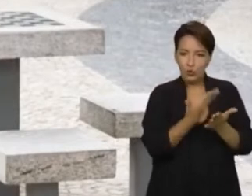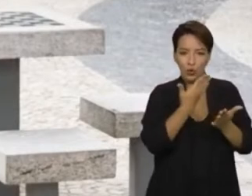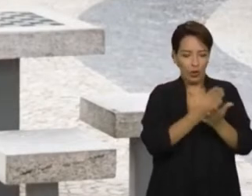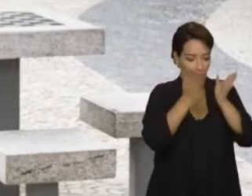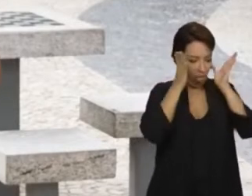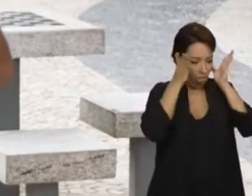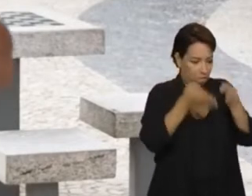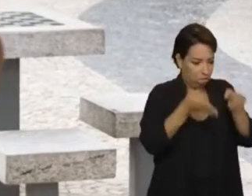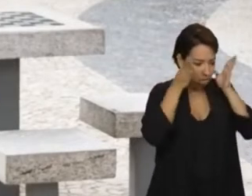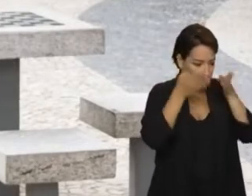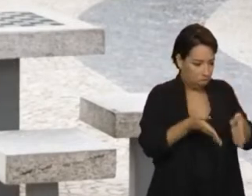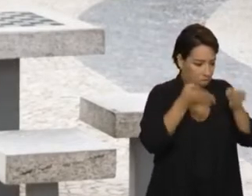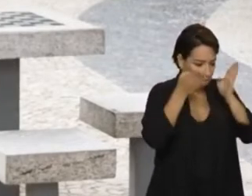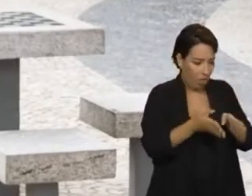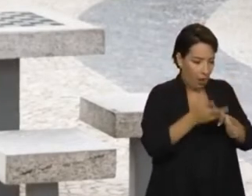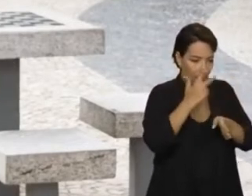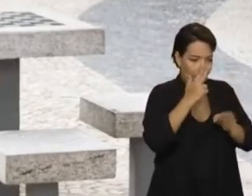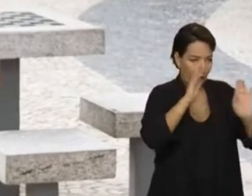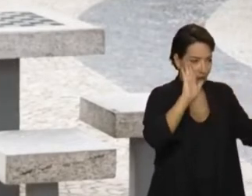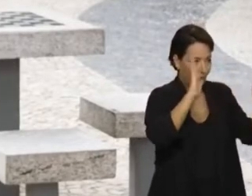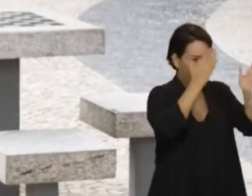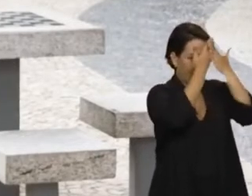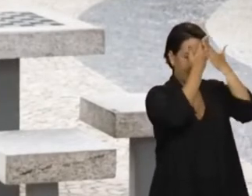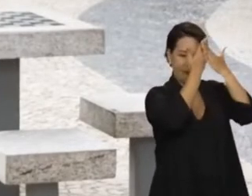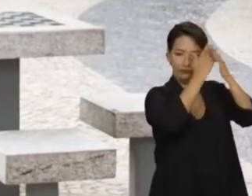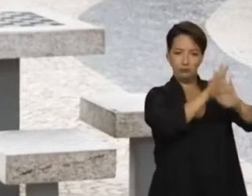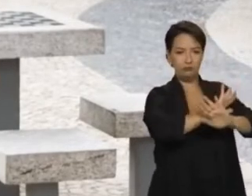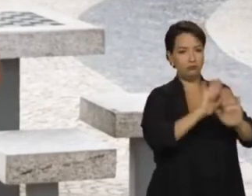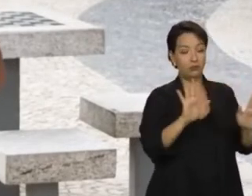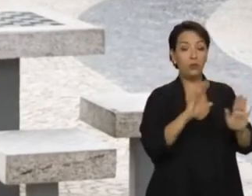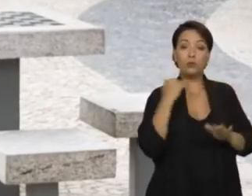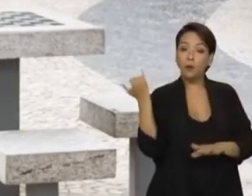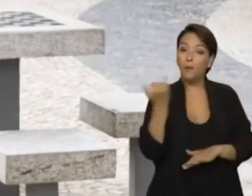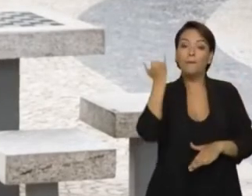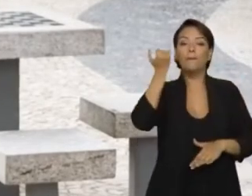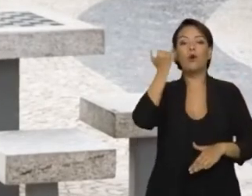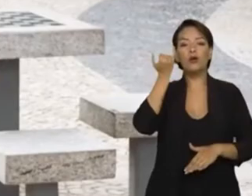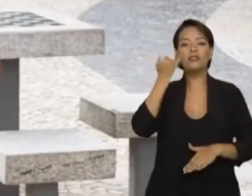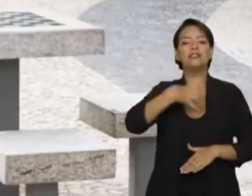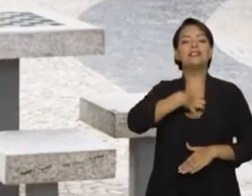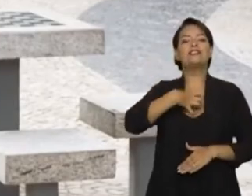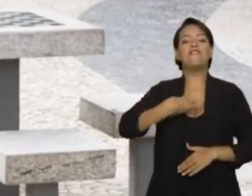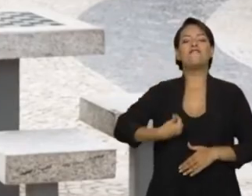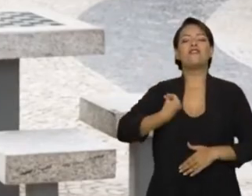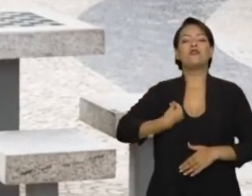I think you end up getting sedentary. So, the importance of it is to make me feel more alive.